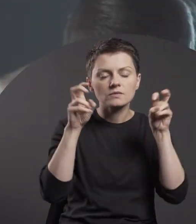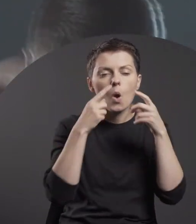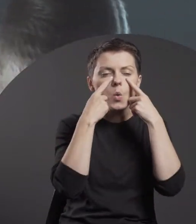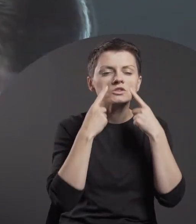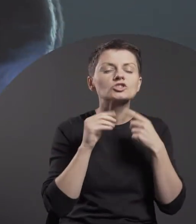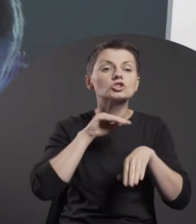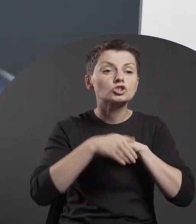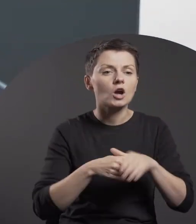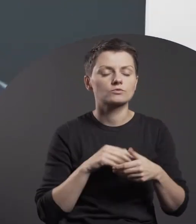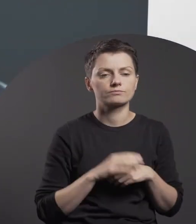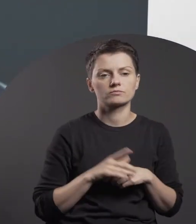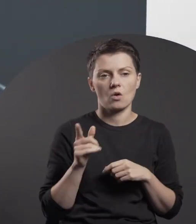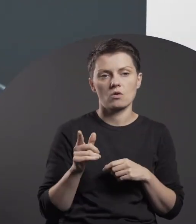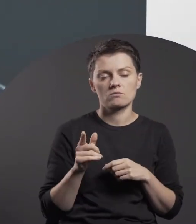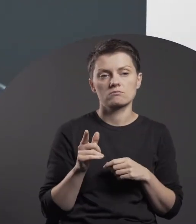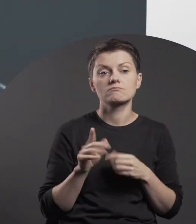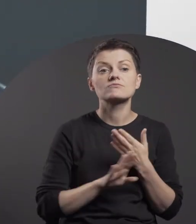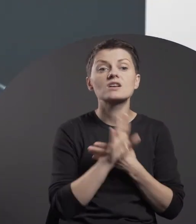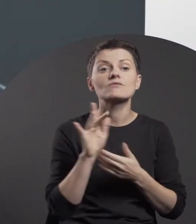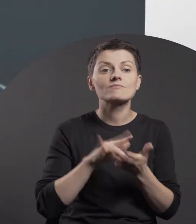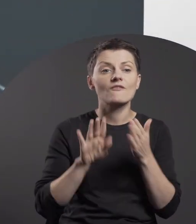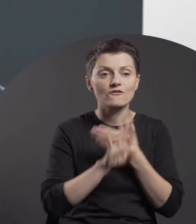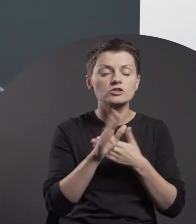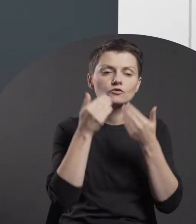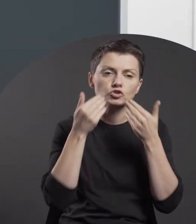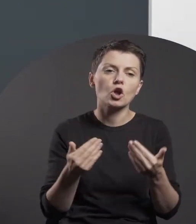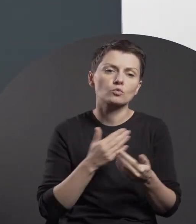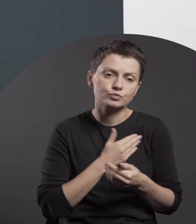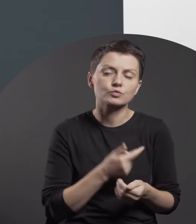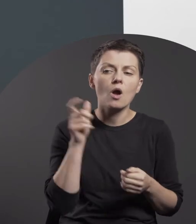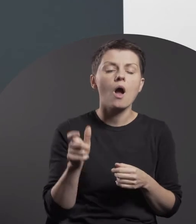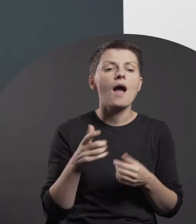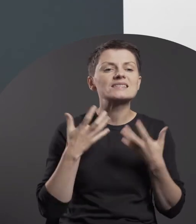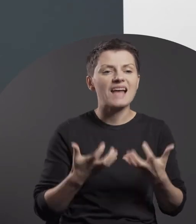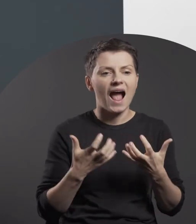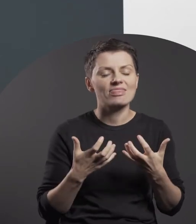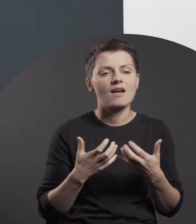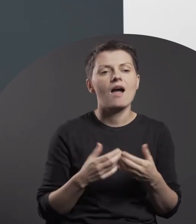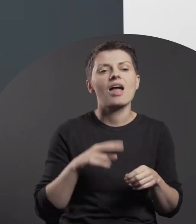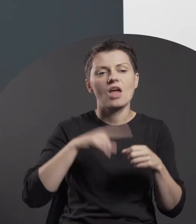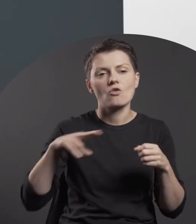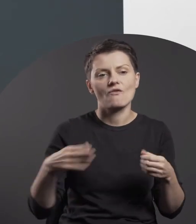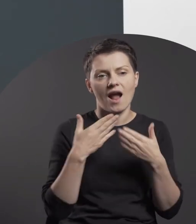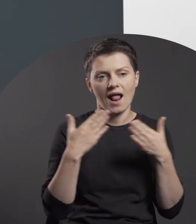a piece of video art on display courtesy of the Zachęta National Gallery of Art.